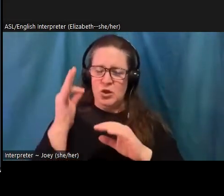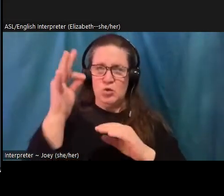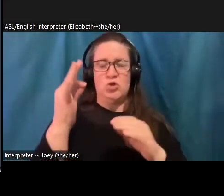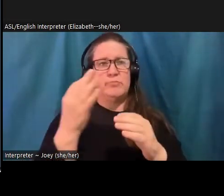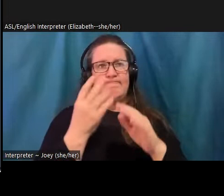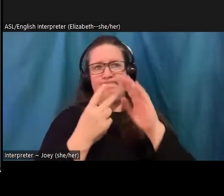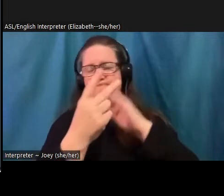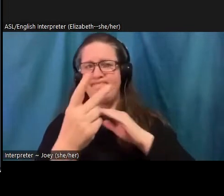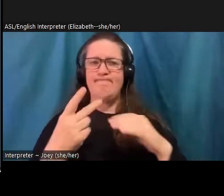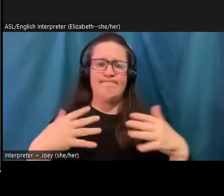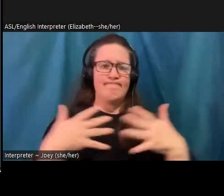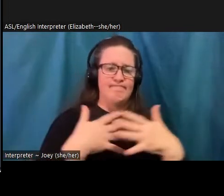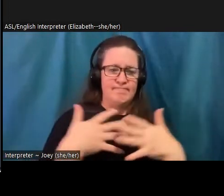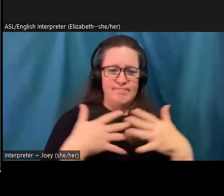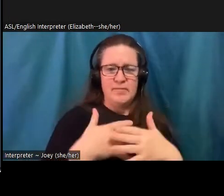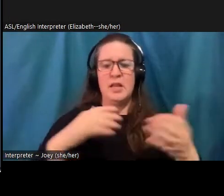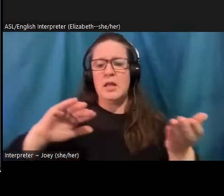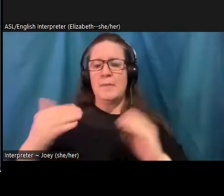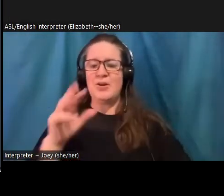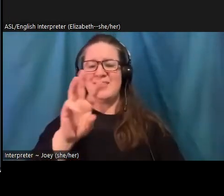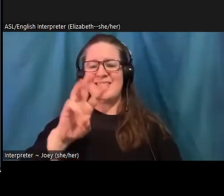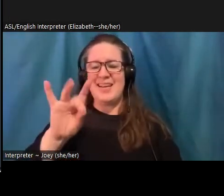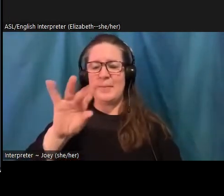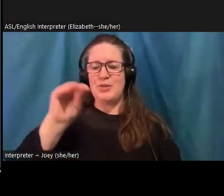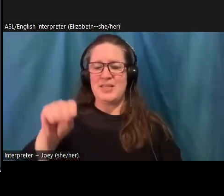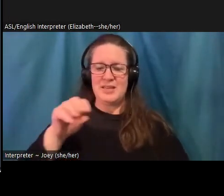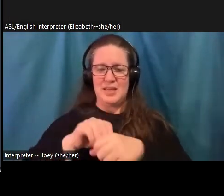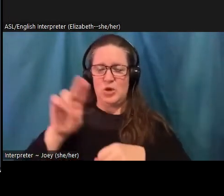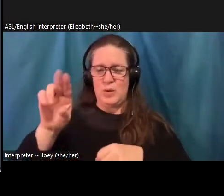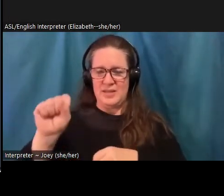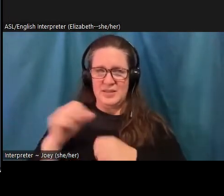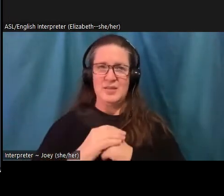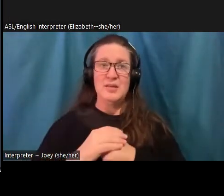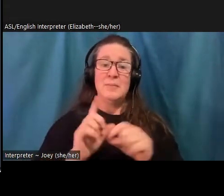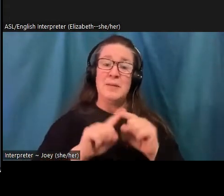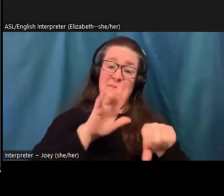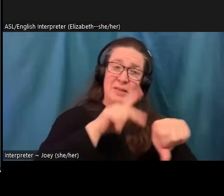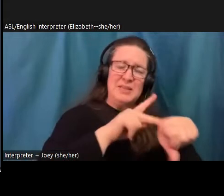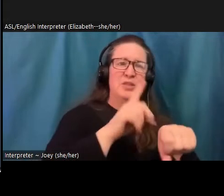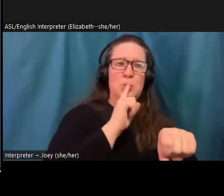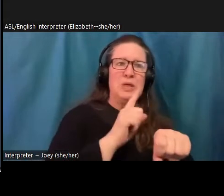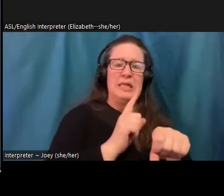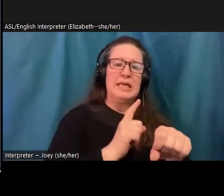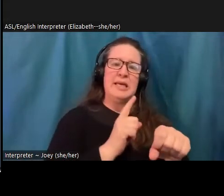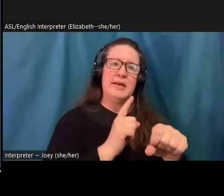people who have contributed the least to greenhouse gas emissions wrecking the planet. And you know, the the injustice